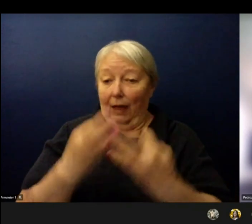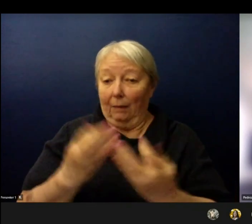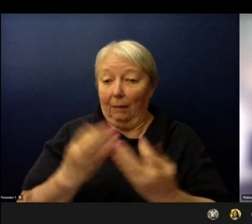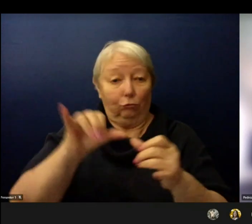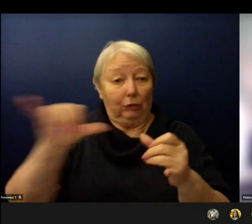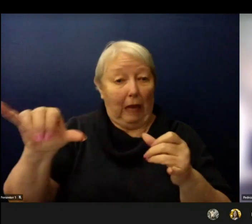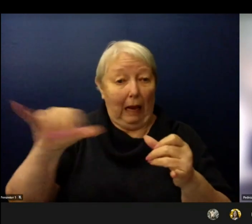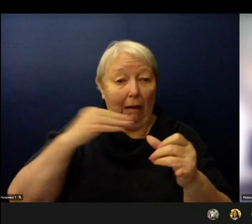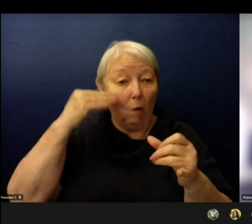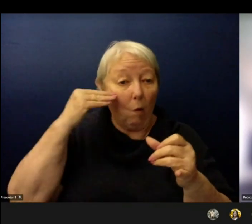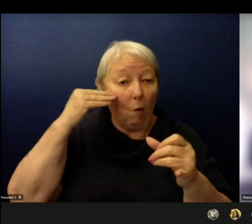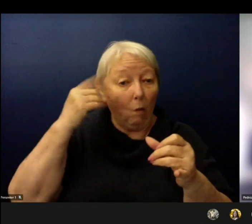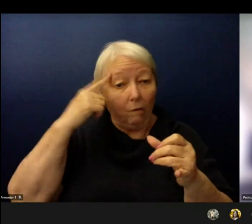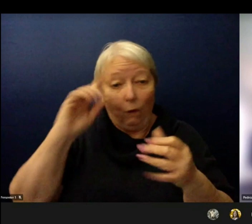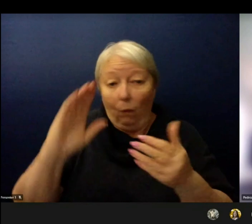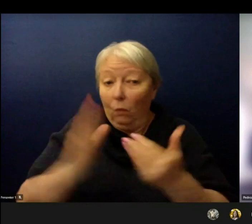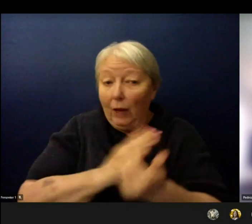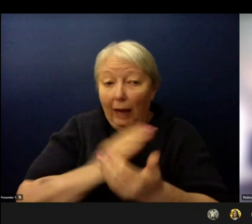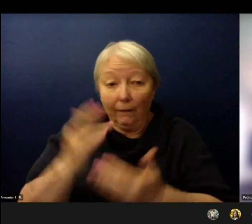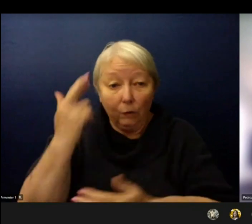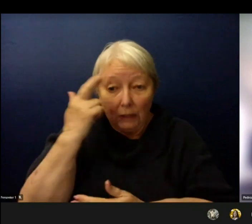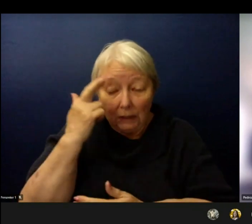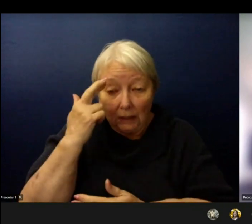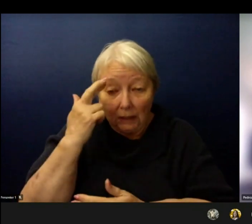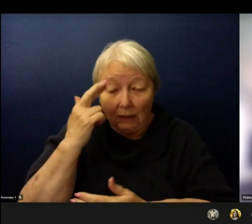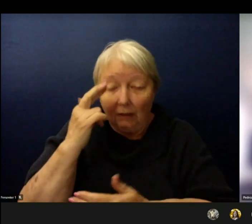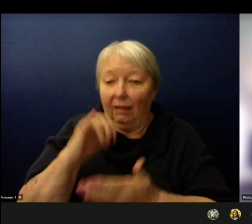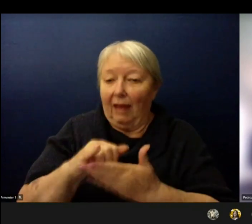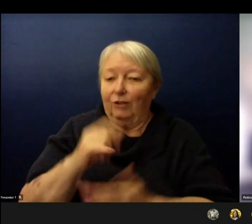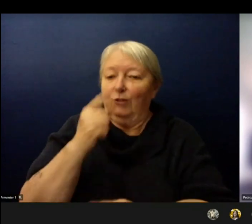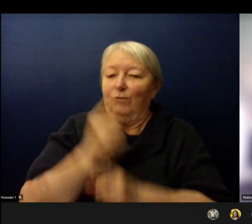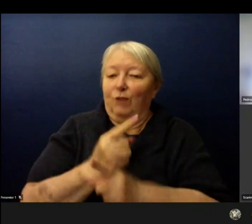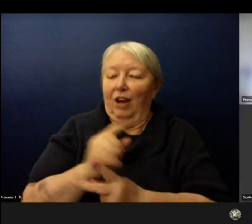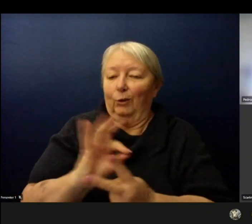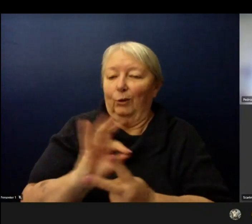for whatever reason it's also the right choice for many. And we will continue to work with our families